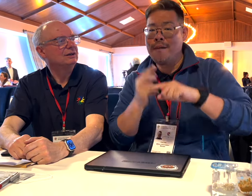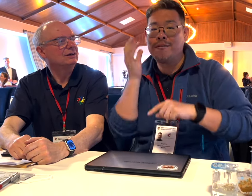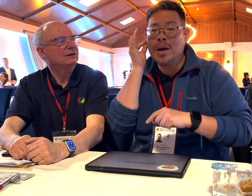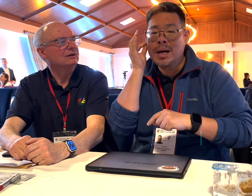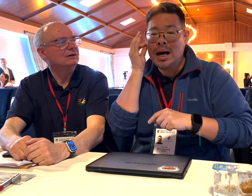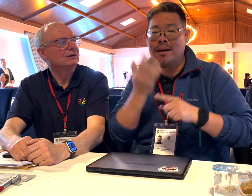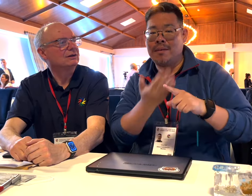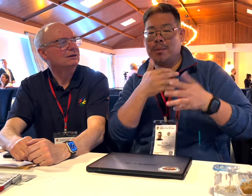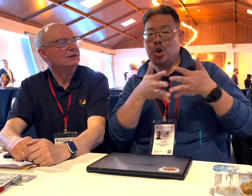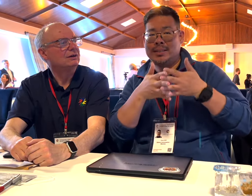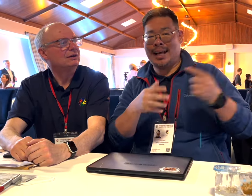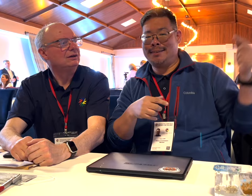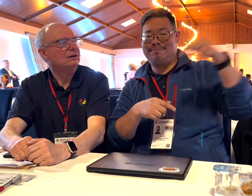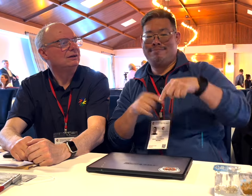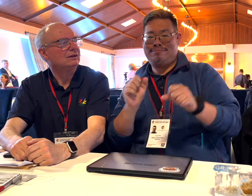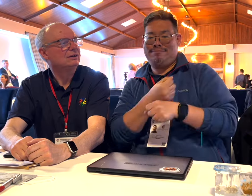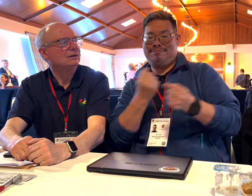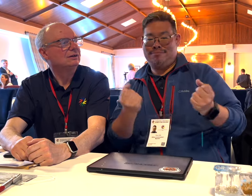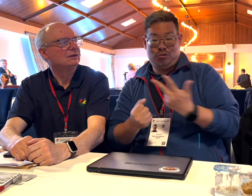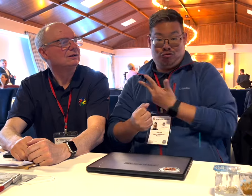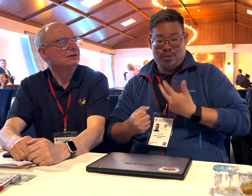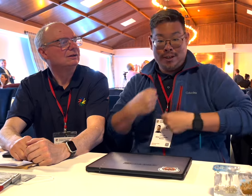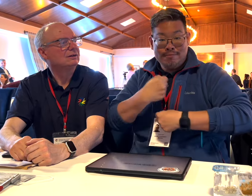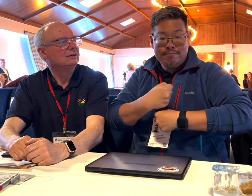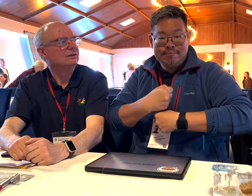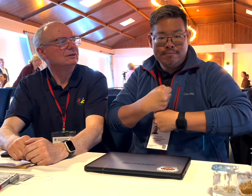but the third one is a female member from the US and she couldn't